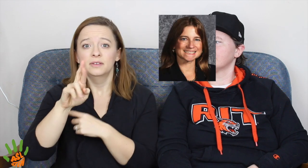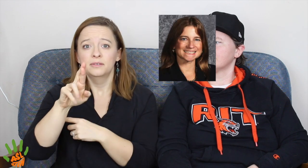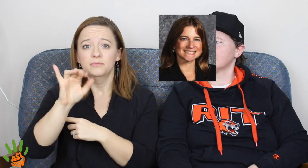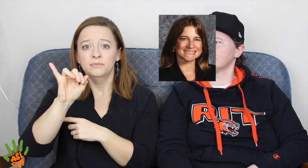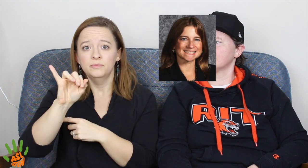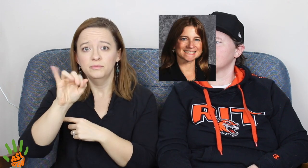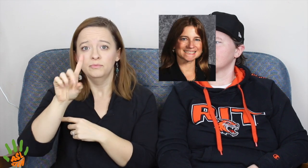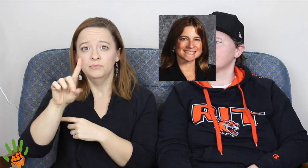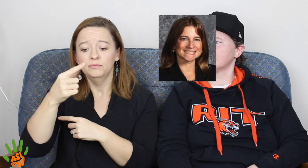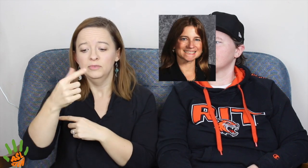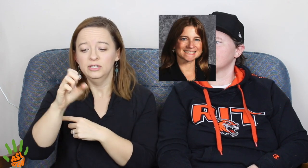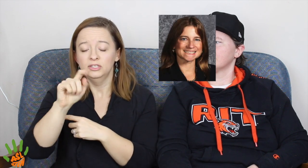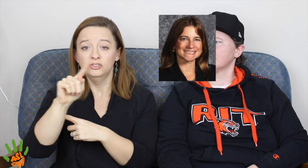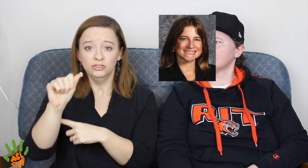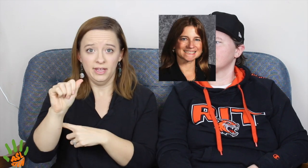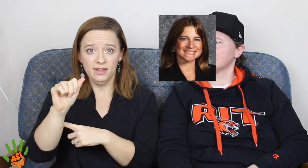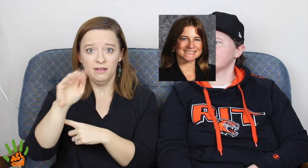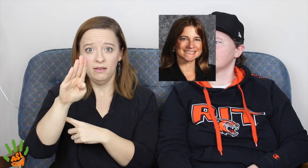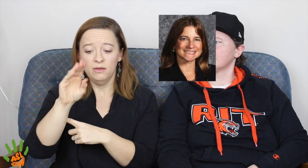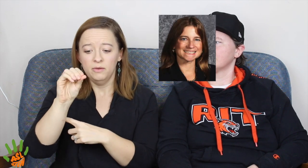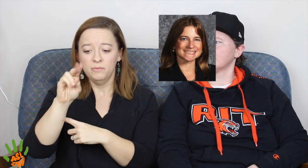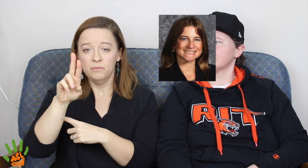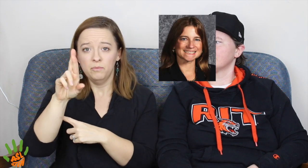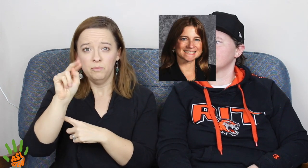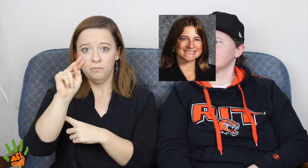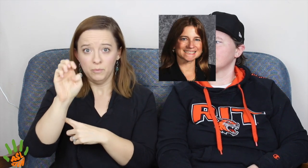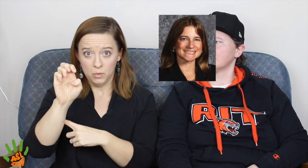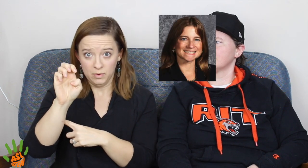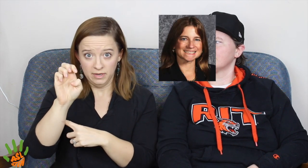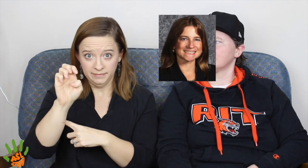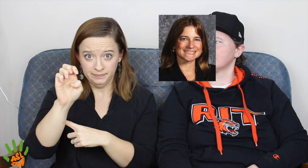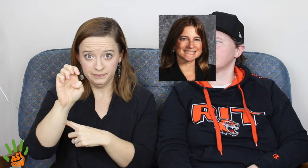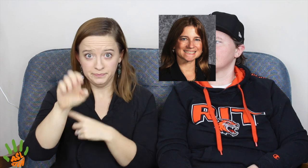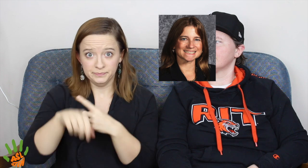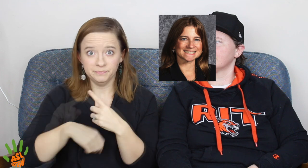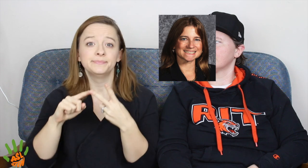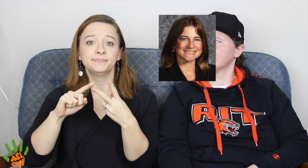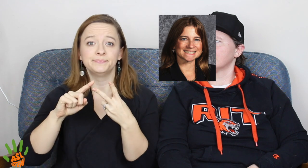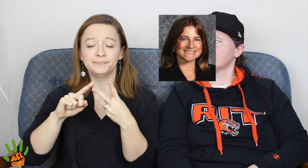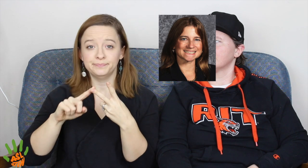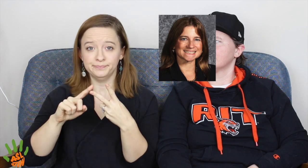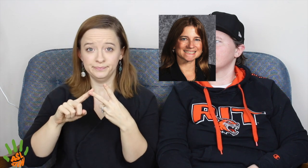Bridgetta Bourne...